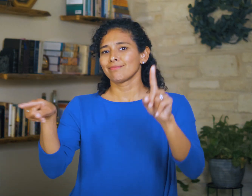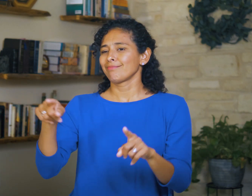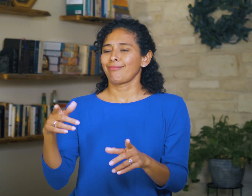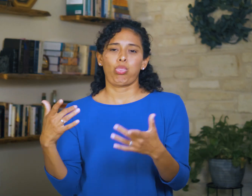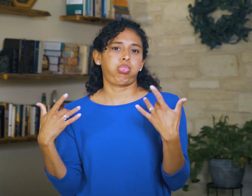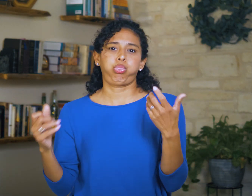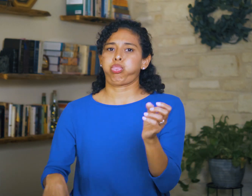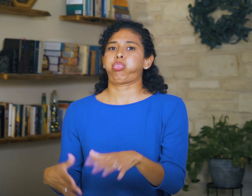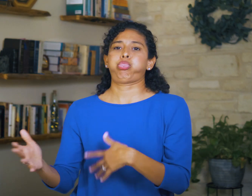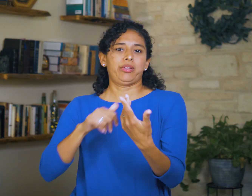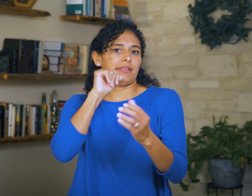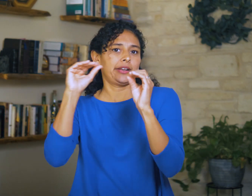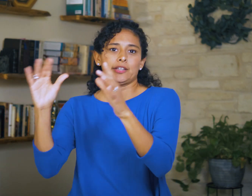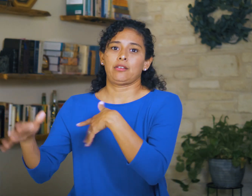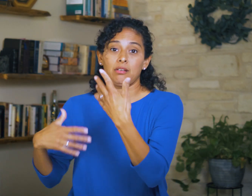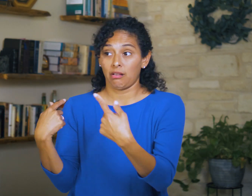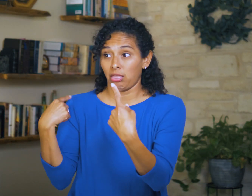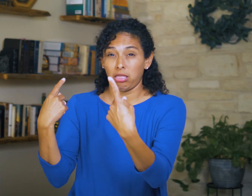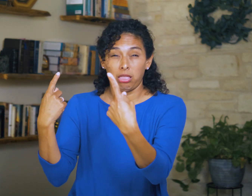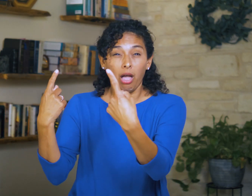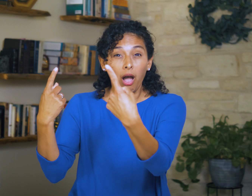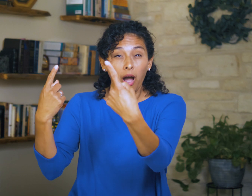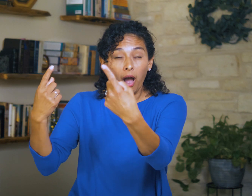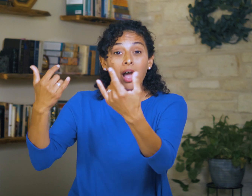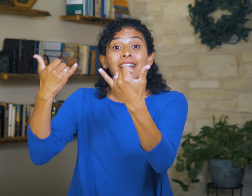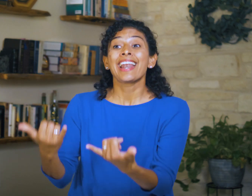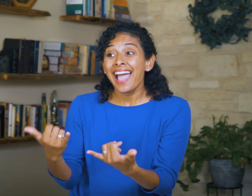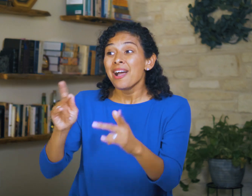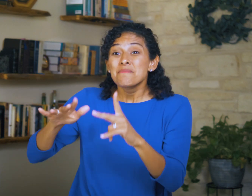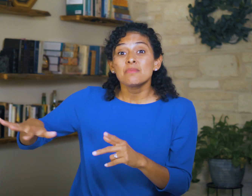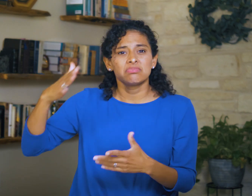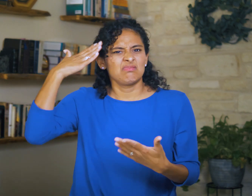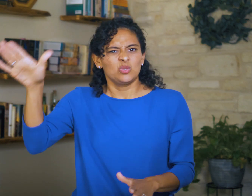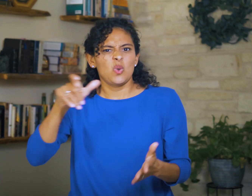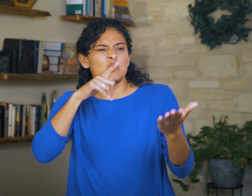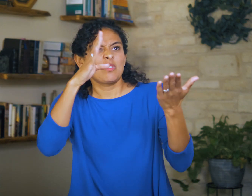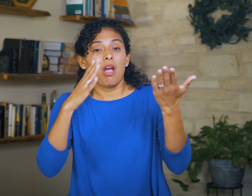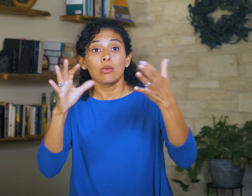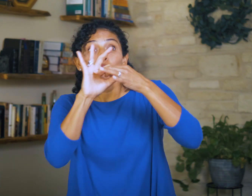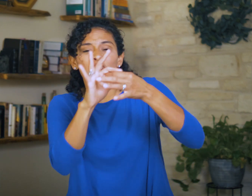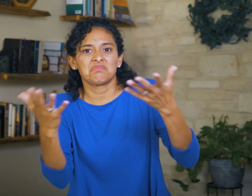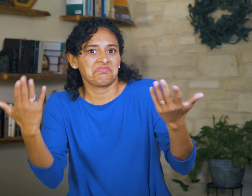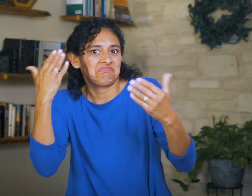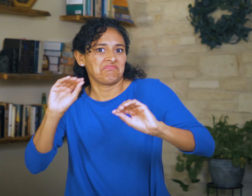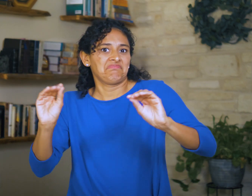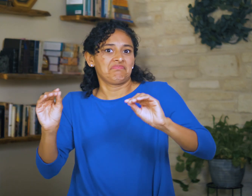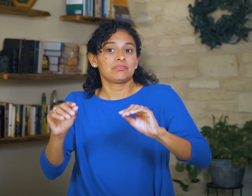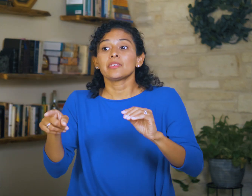but they’ve been dropping the ball for so long that no one knows who God is anymore, much less has a relationship with Him.